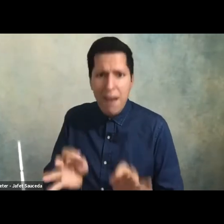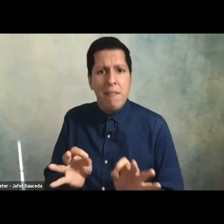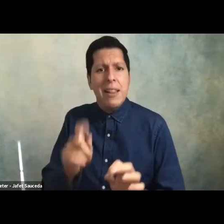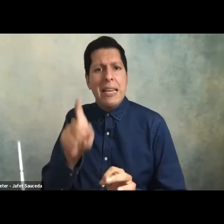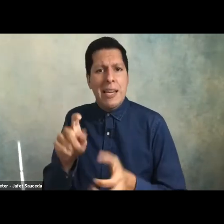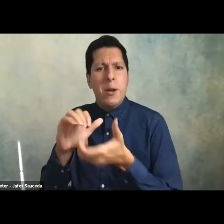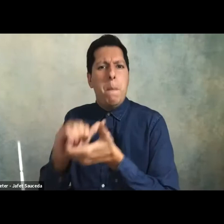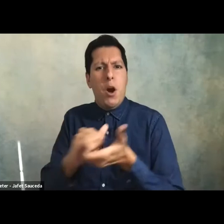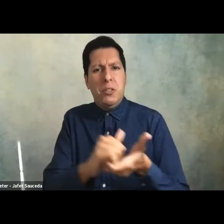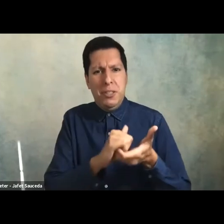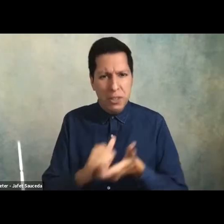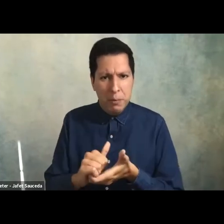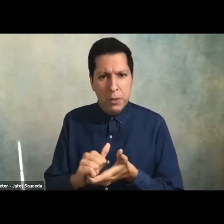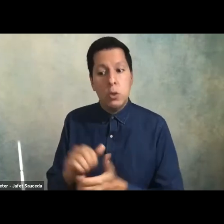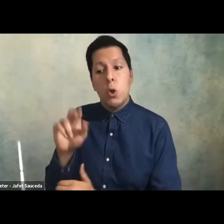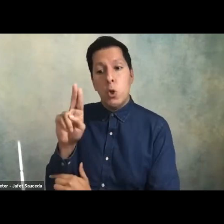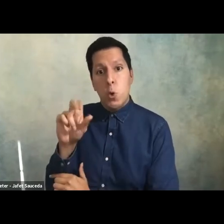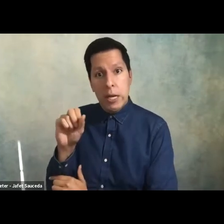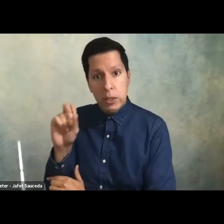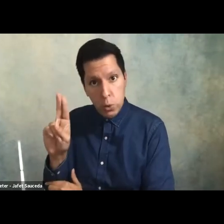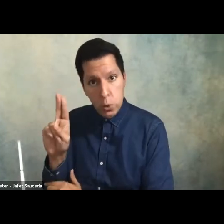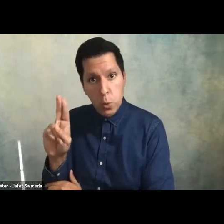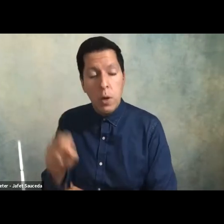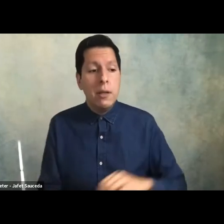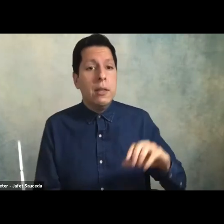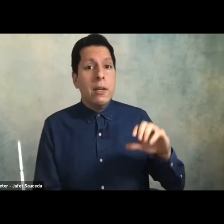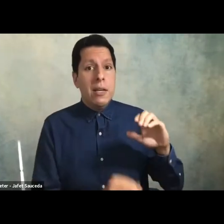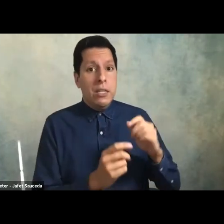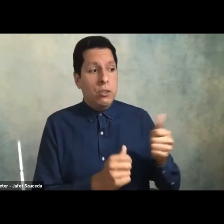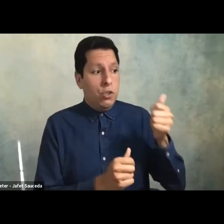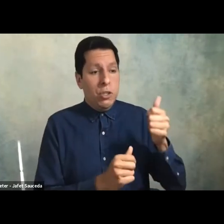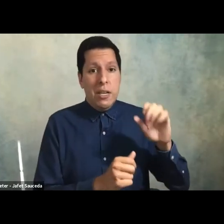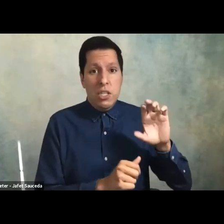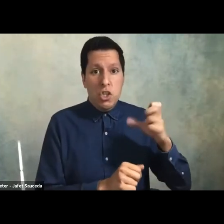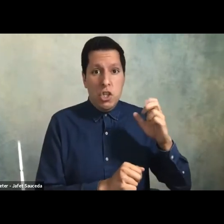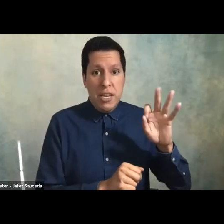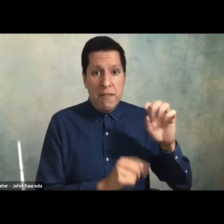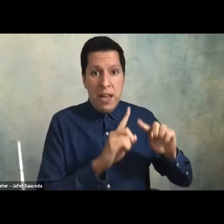with the university student union and the chief diversity office that's that's a great example